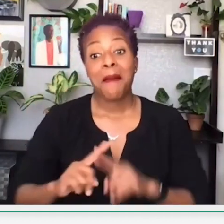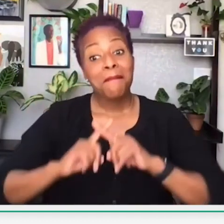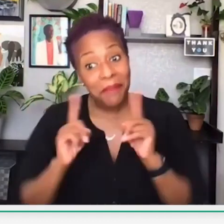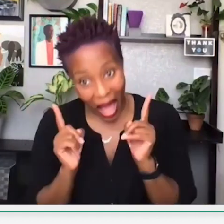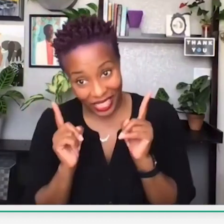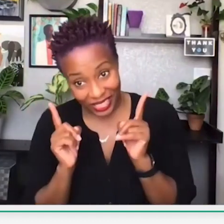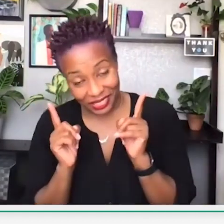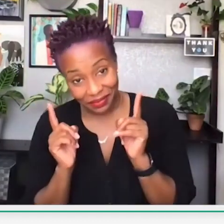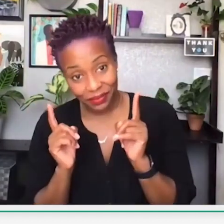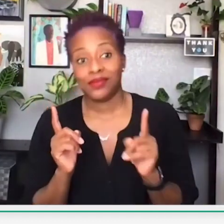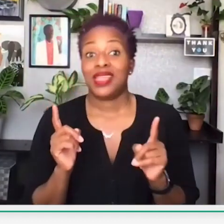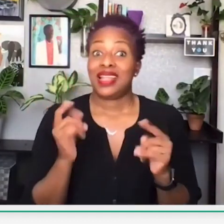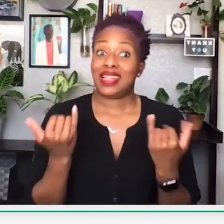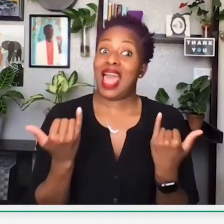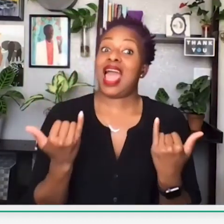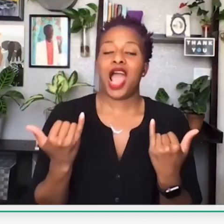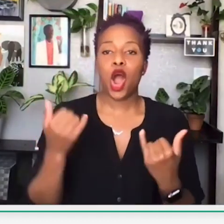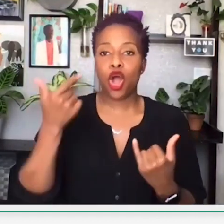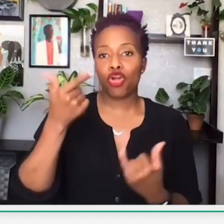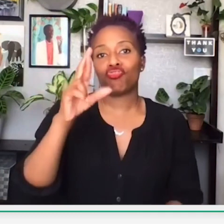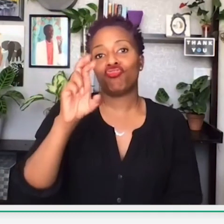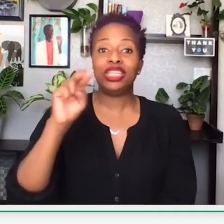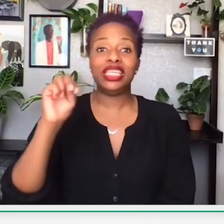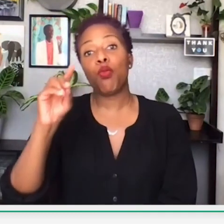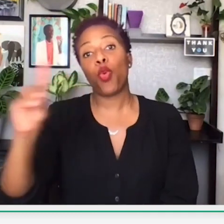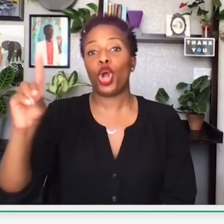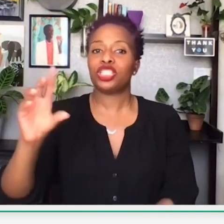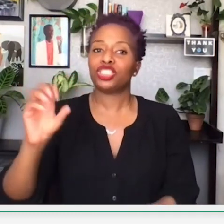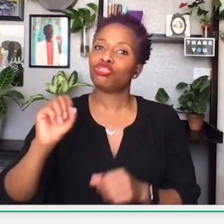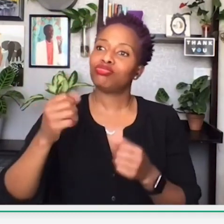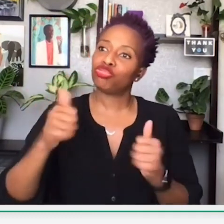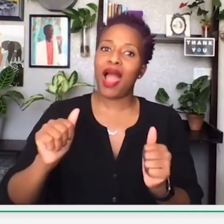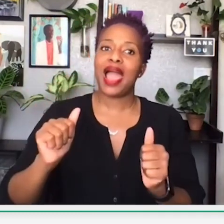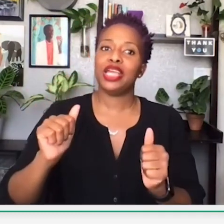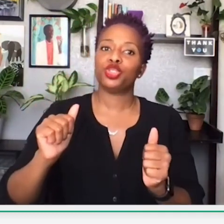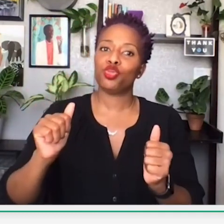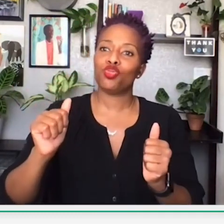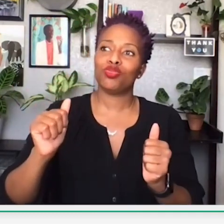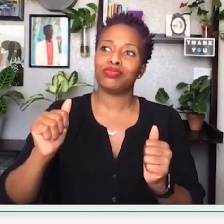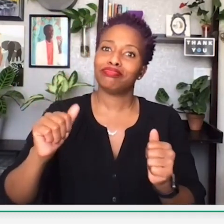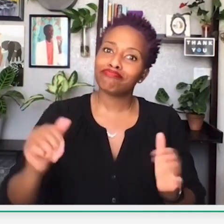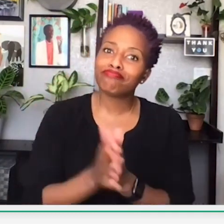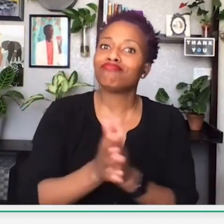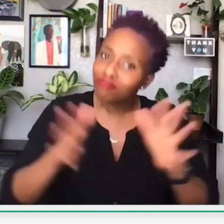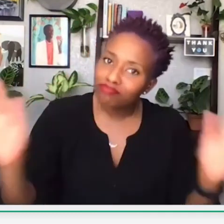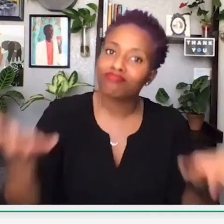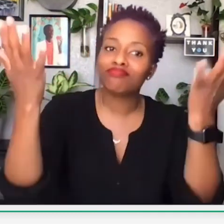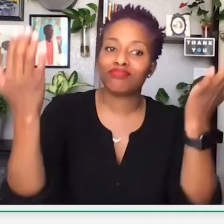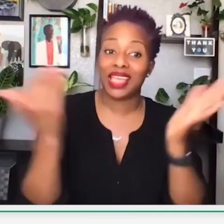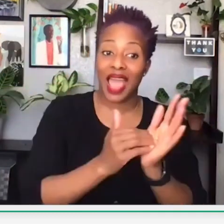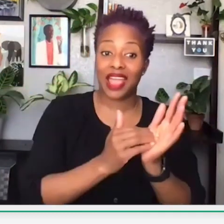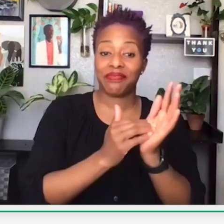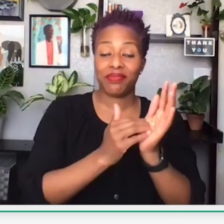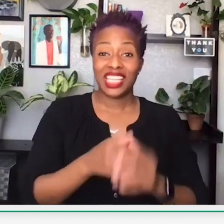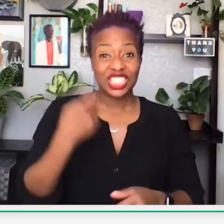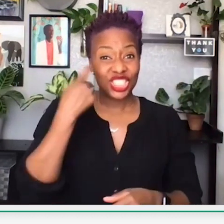It's not like what it was back in 1921. However, Greenwood is trying to really